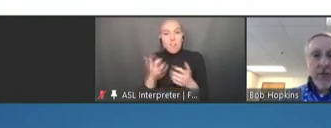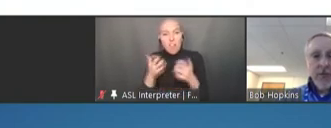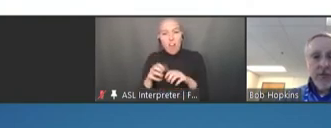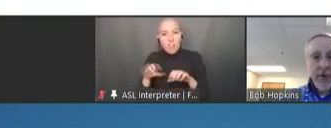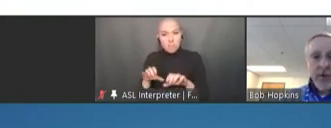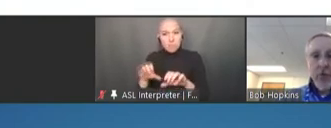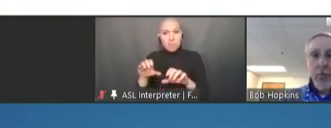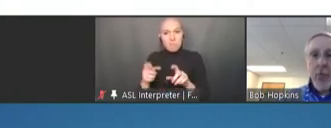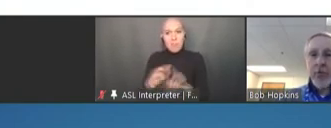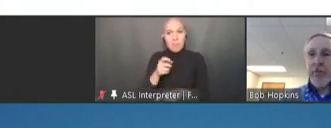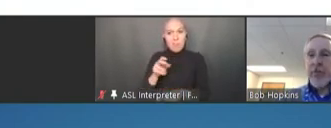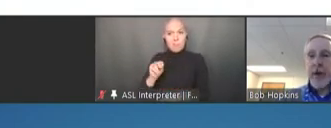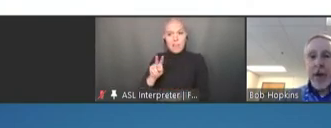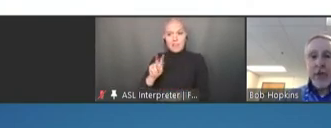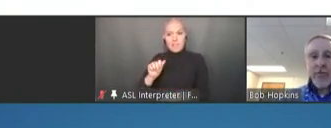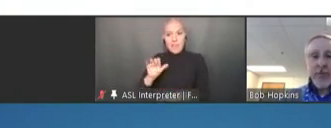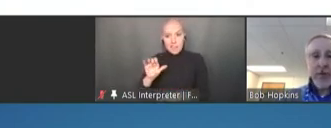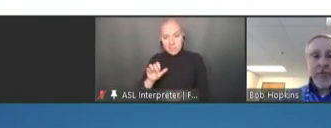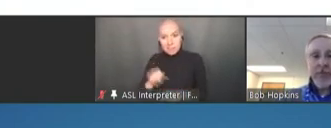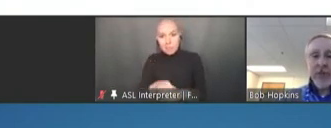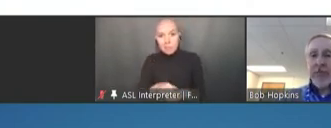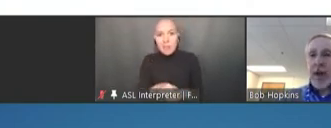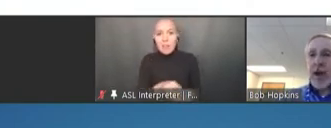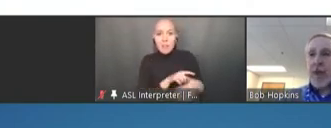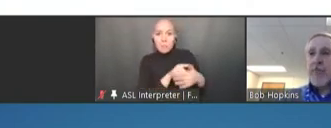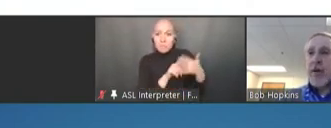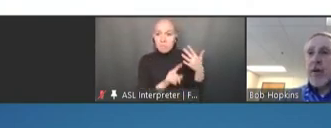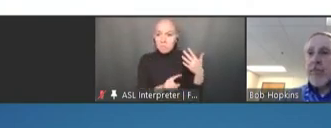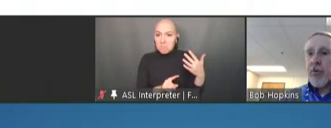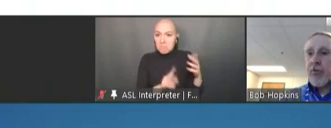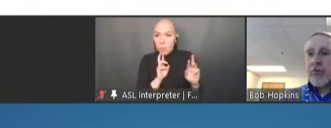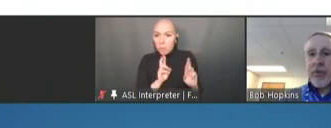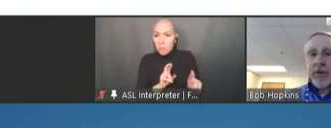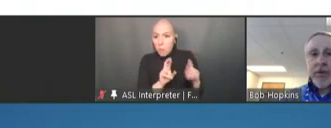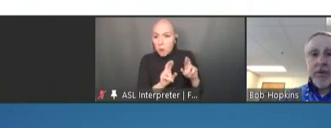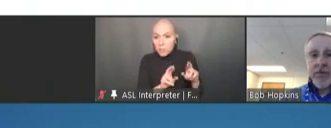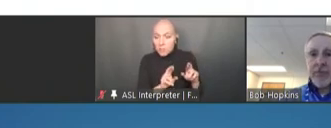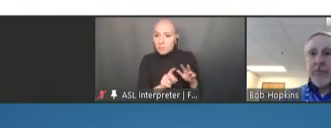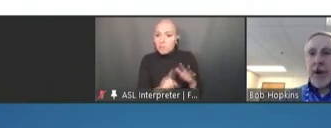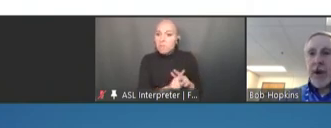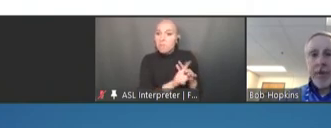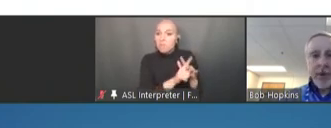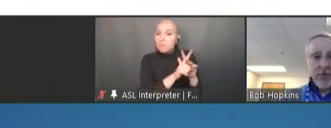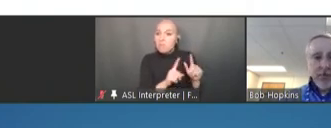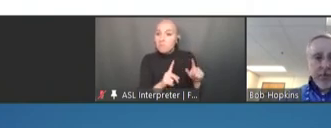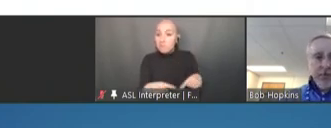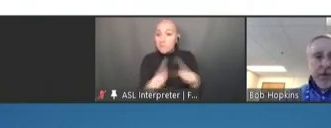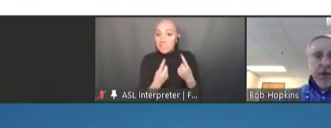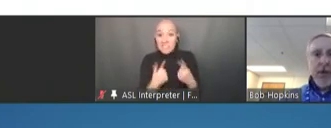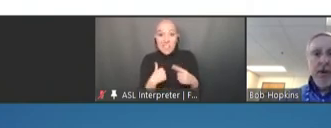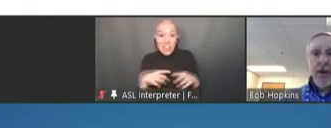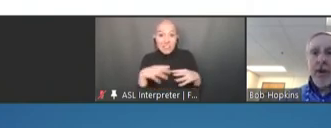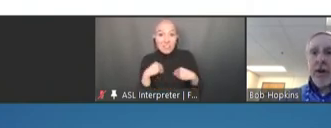are some of the reports that have come out since I first accepted my nomination to the committee and